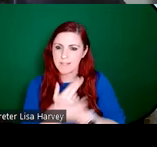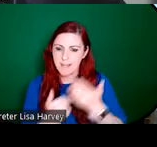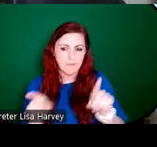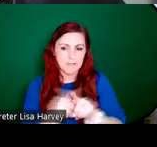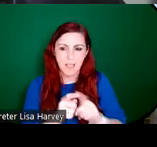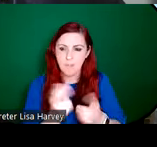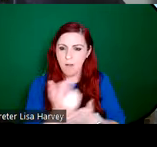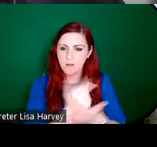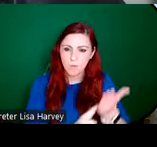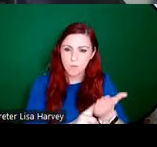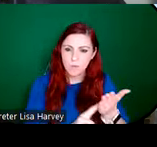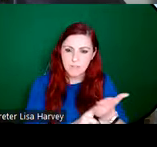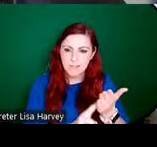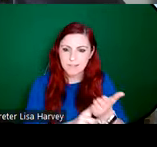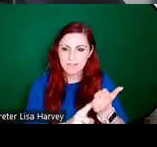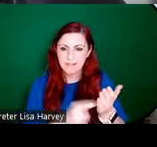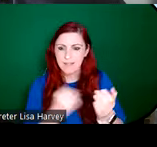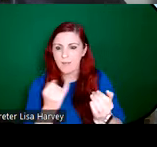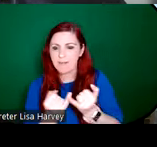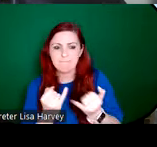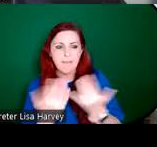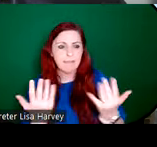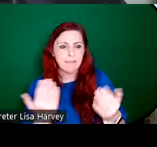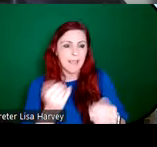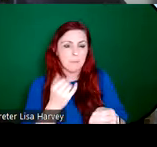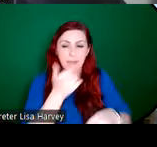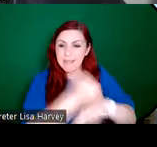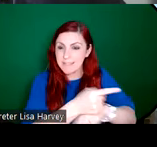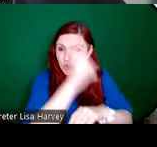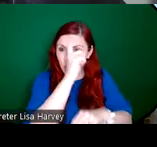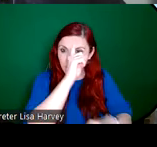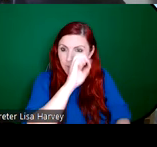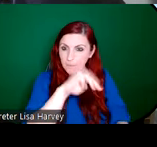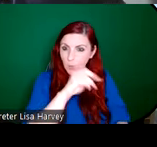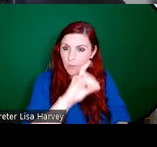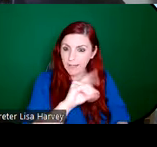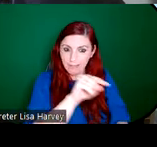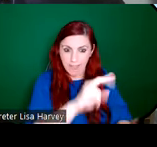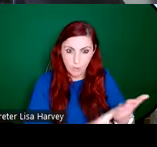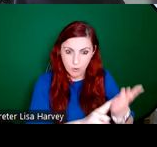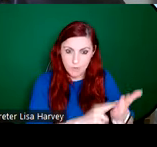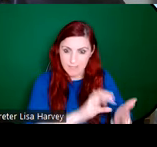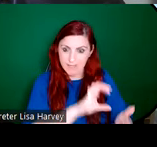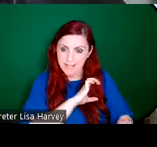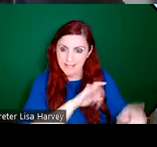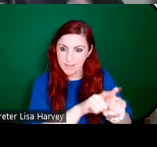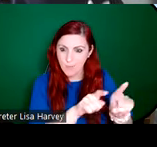Munich, were bringing in kind of little bits of Celtic strapwork in the background of the designs for Irish churches, because the demand was there, and